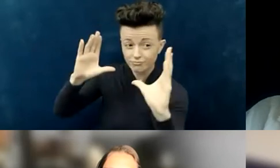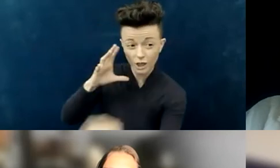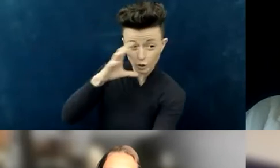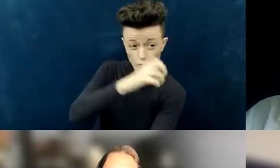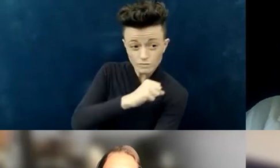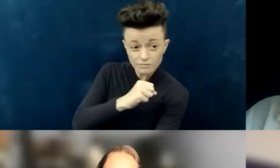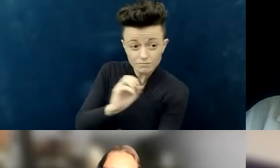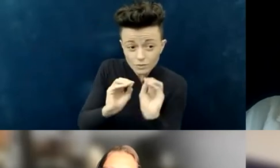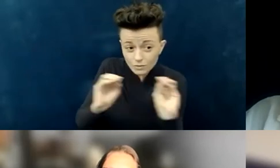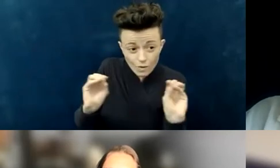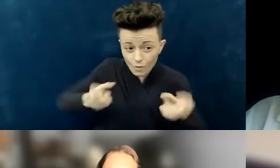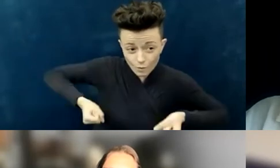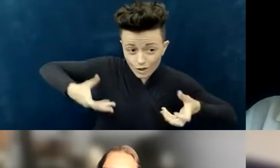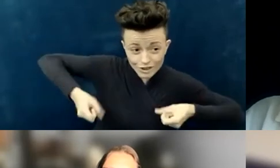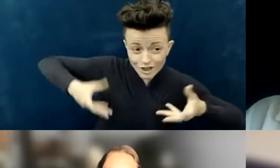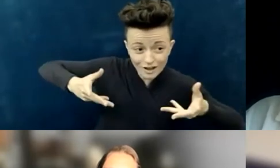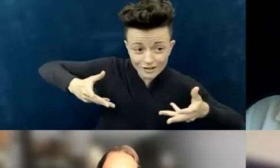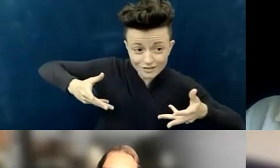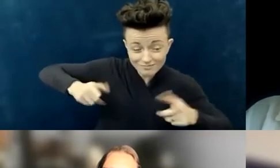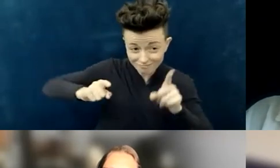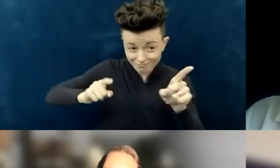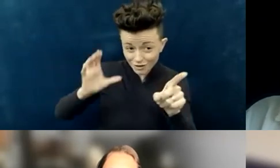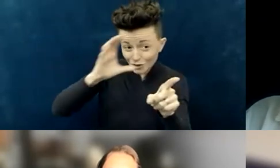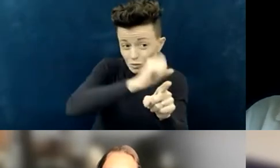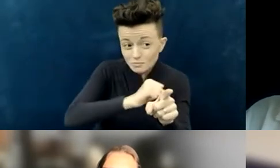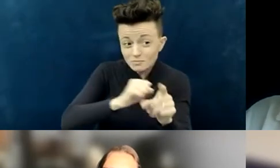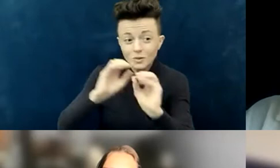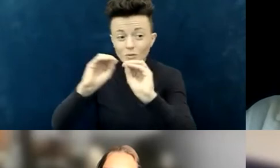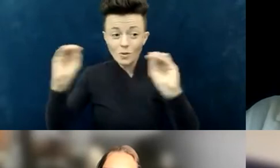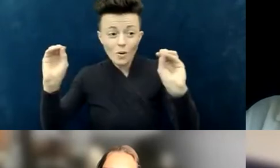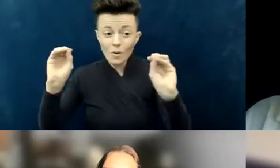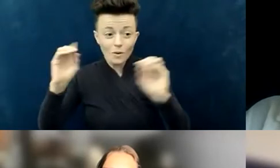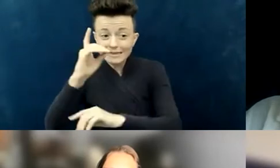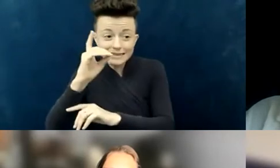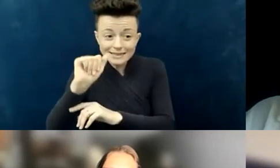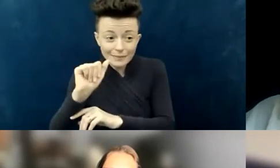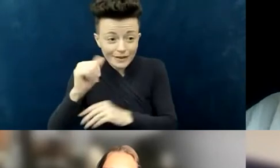or no more disability, different bodies and limitations like that.